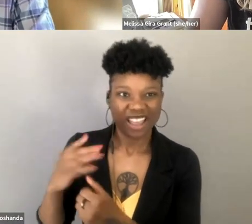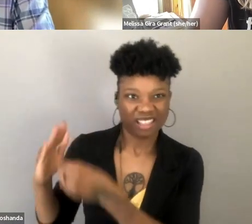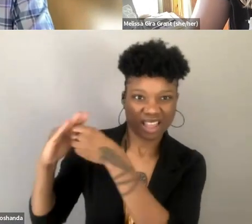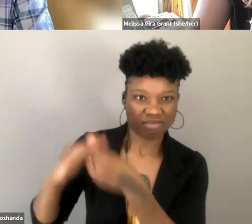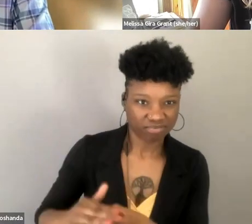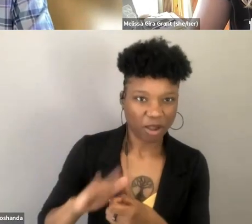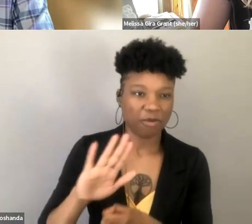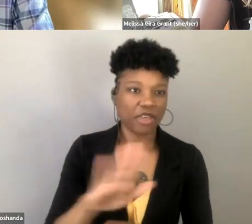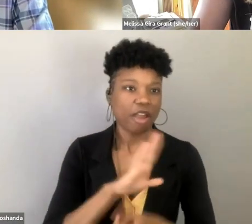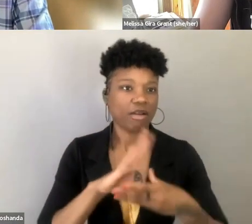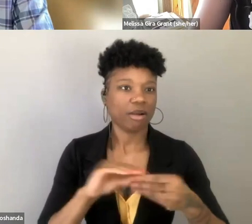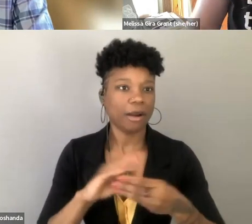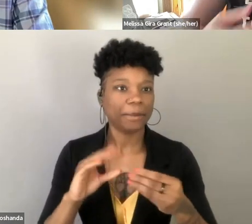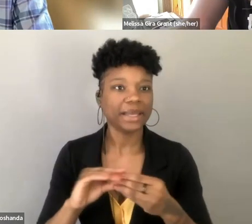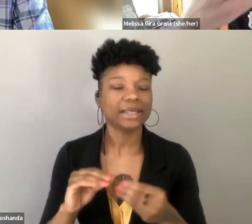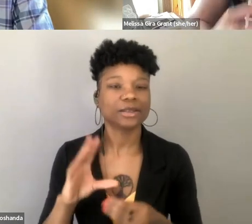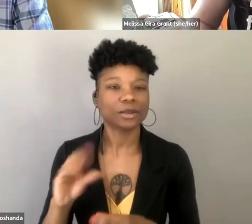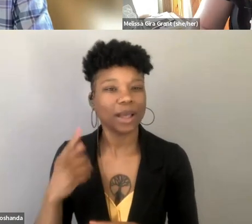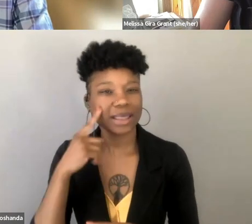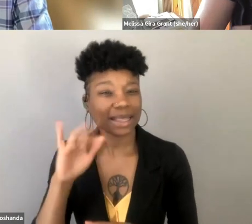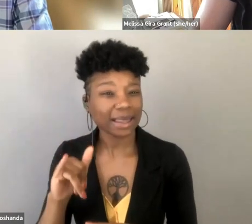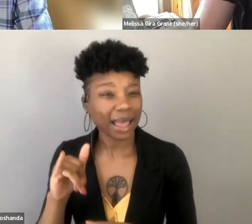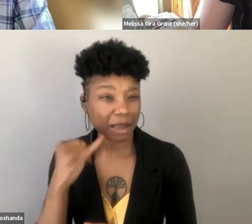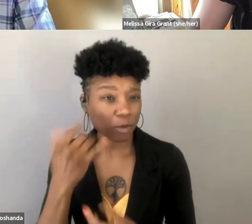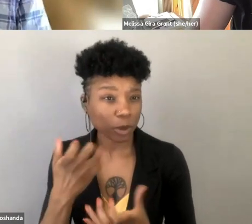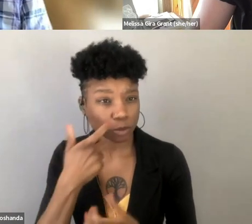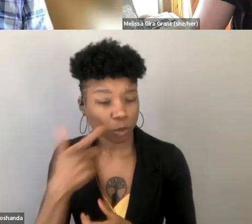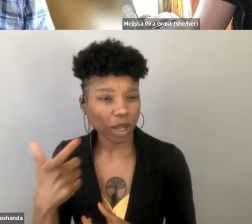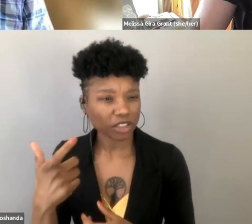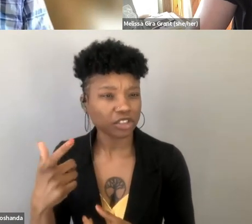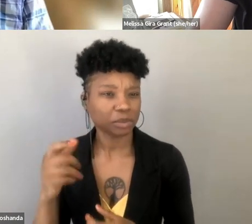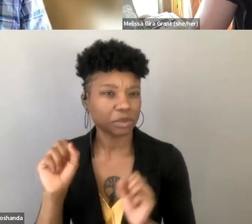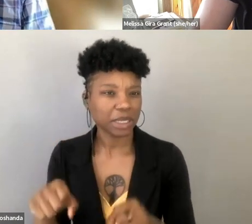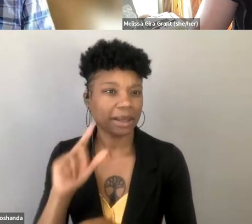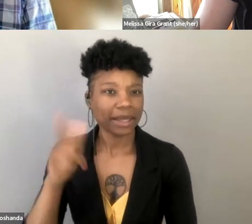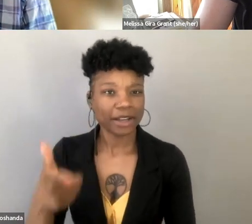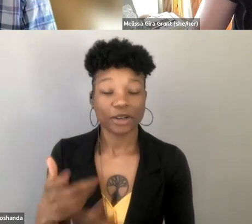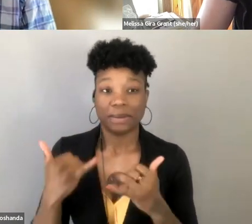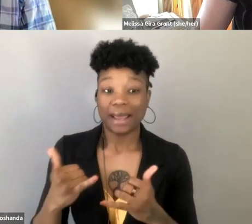I think we're gonna keep moving forward in time as we come to you, Gill.